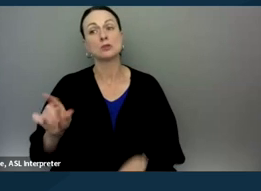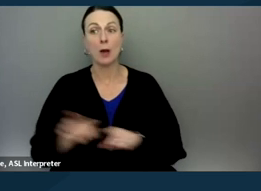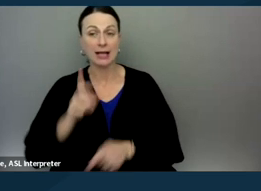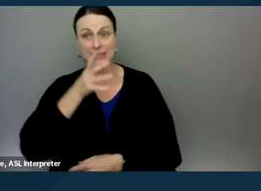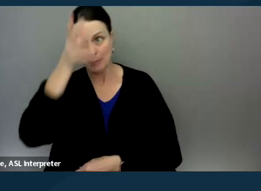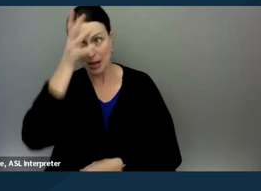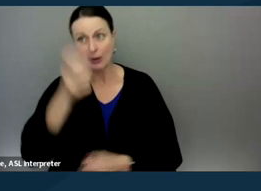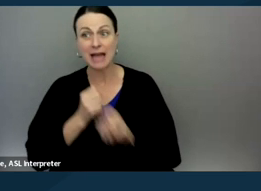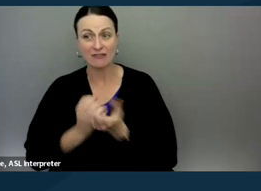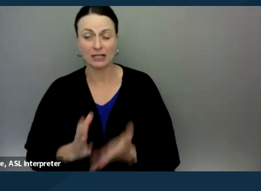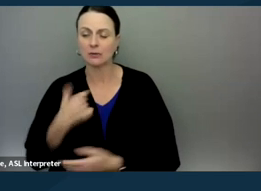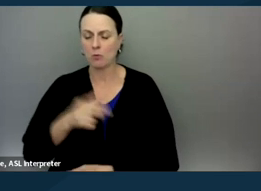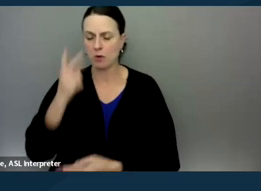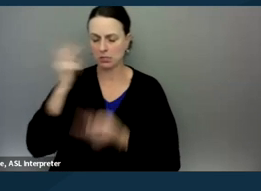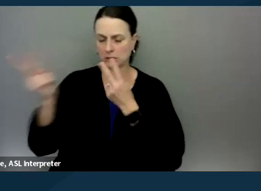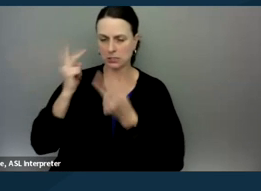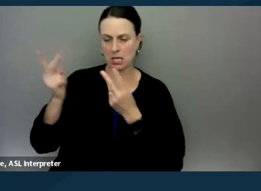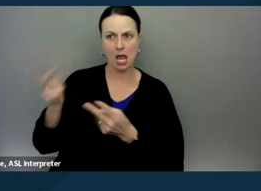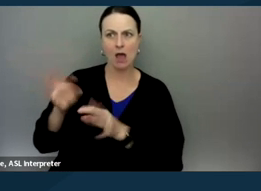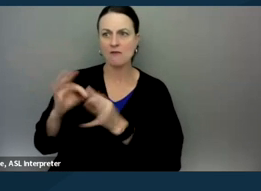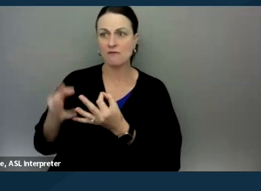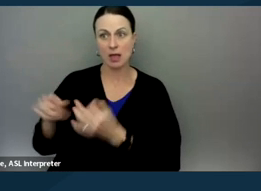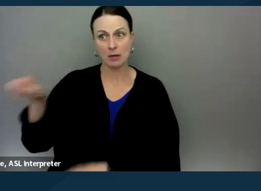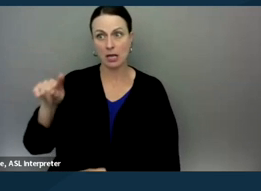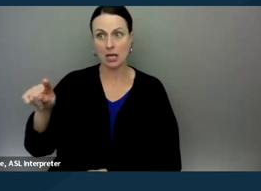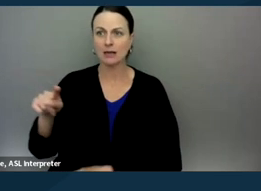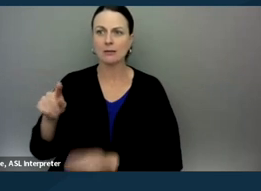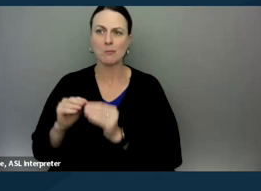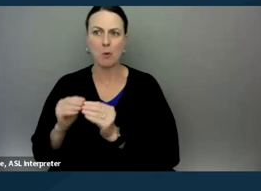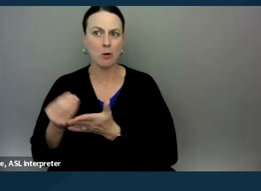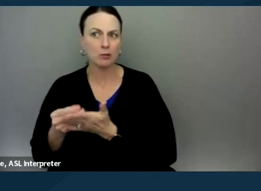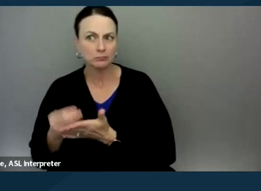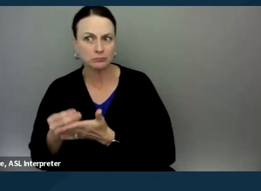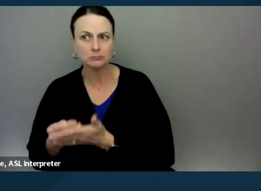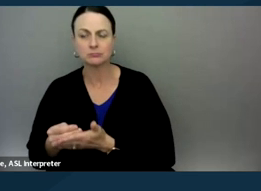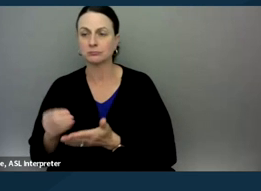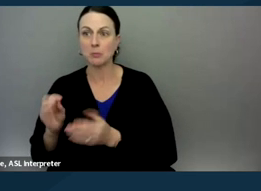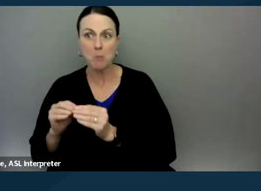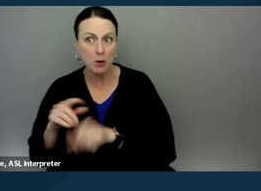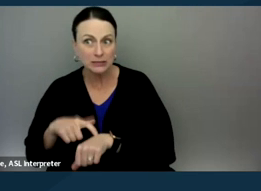we see the ways in which families who maybe have more resources and can, you know, go hire an attorney